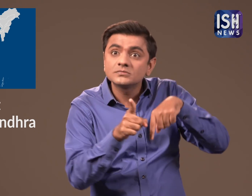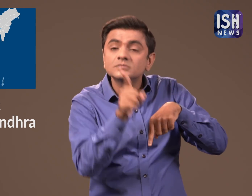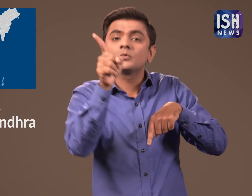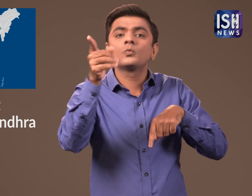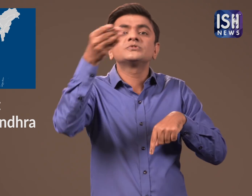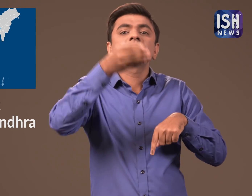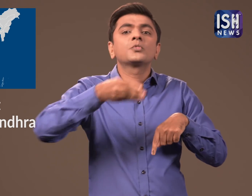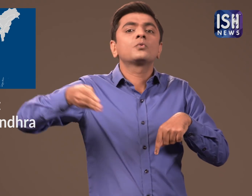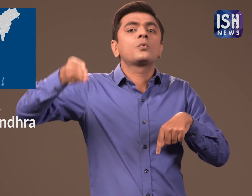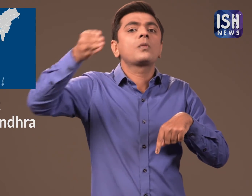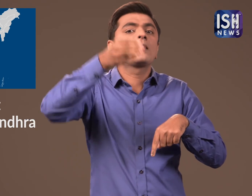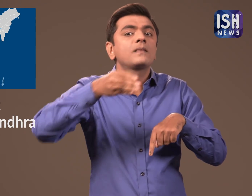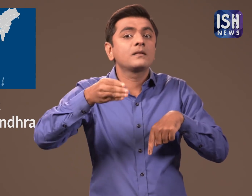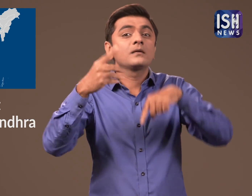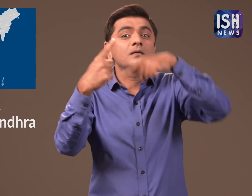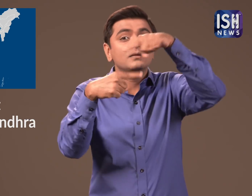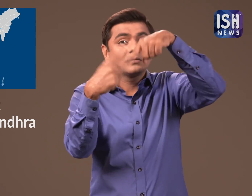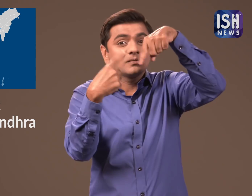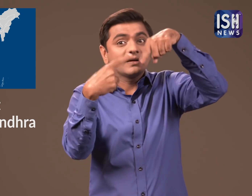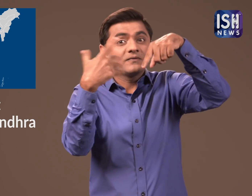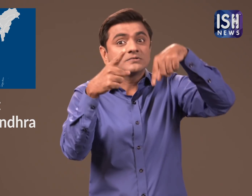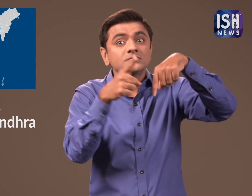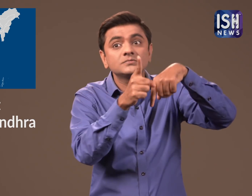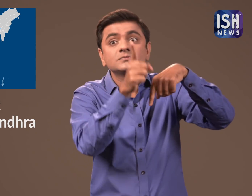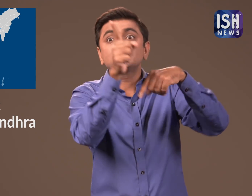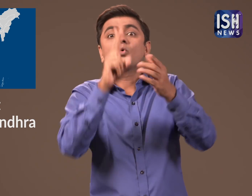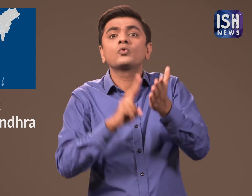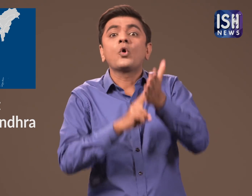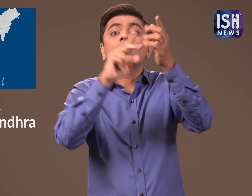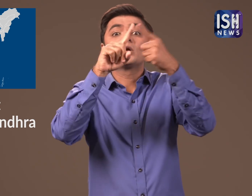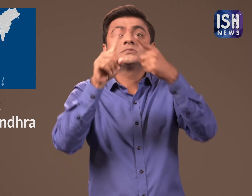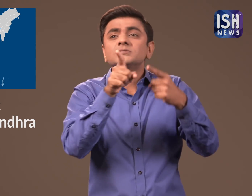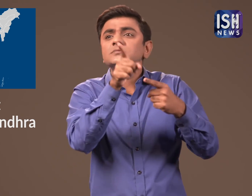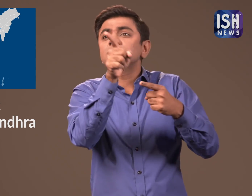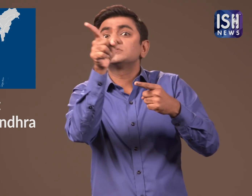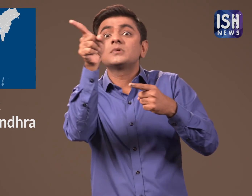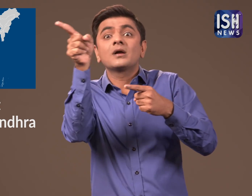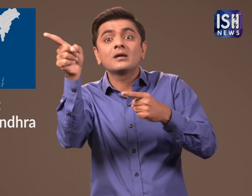and West Bengal as well. Once it reaches the North-east,